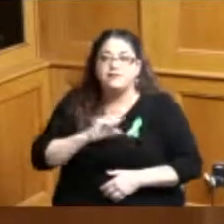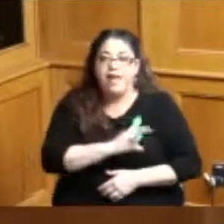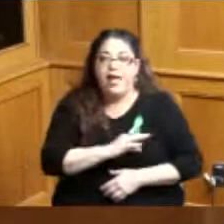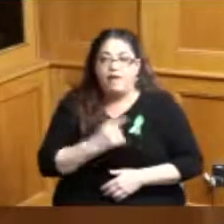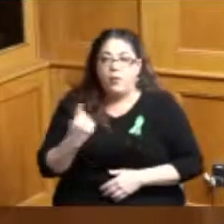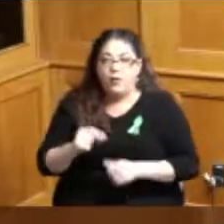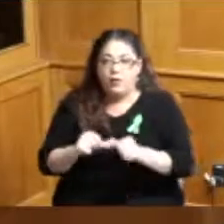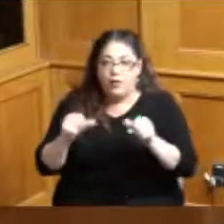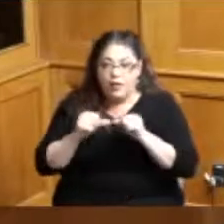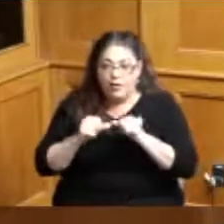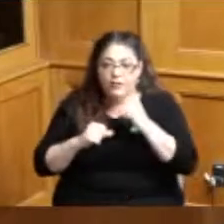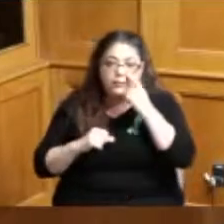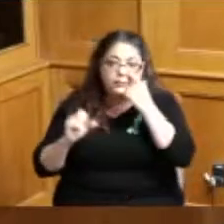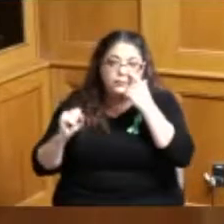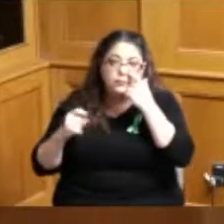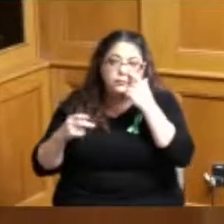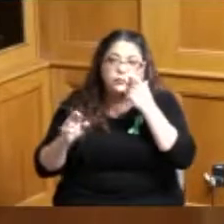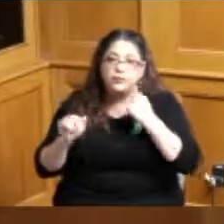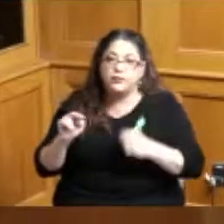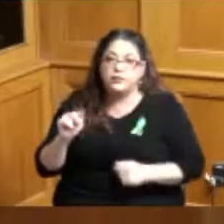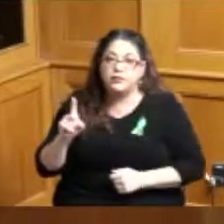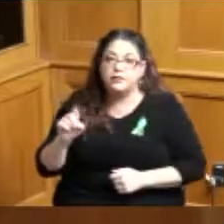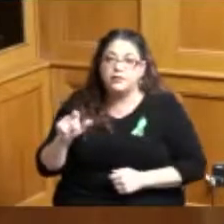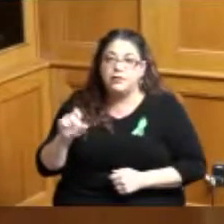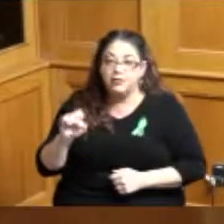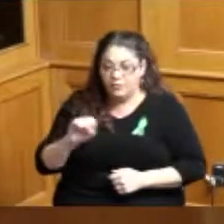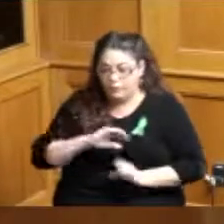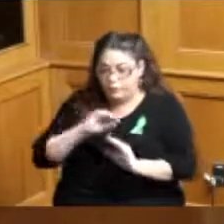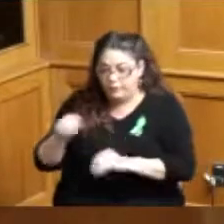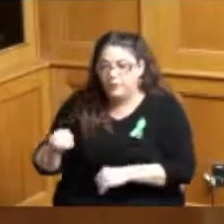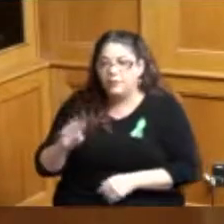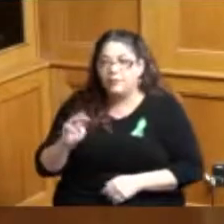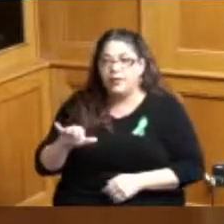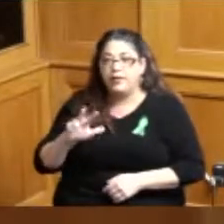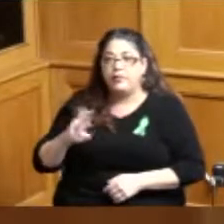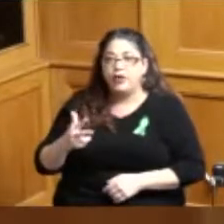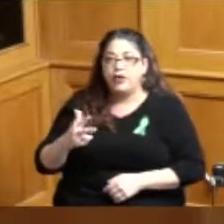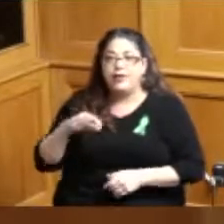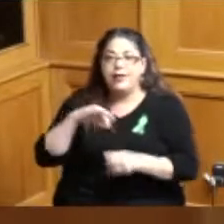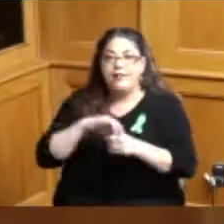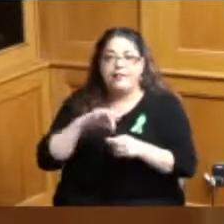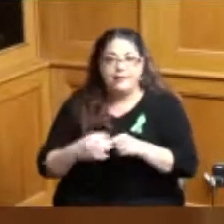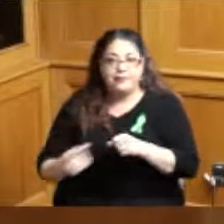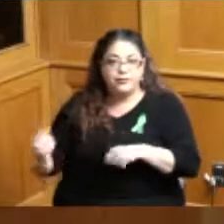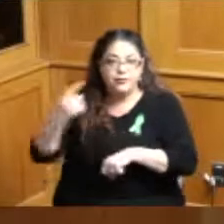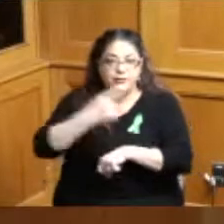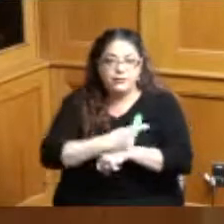I said in Springdale and then on may the third of course was election day and Susan Schiller